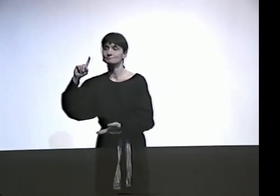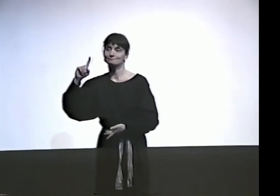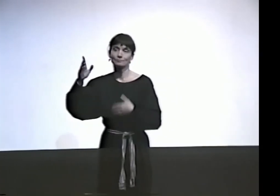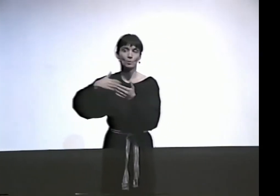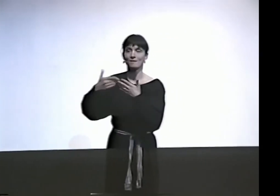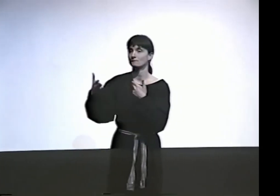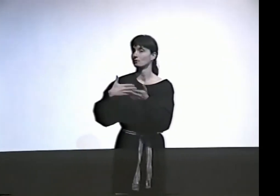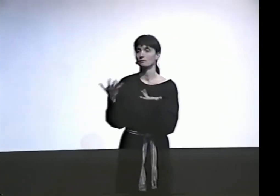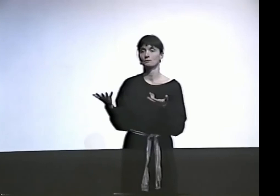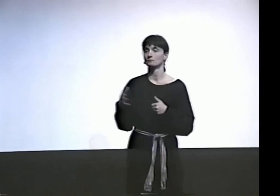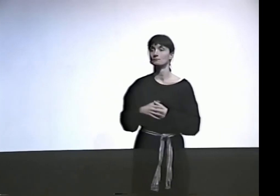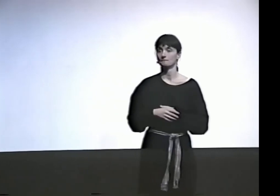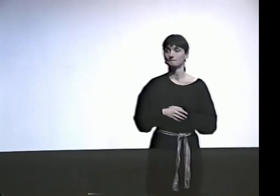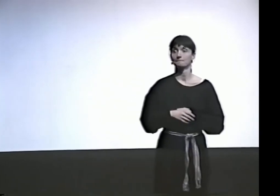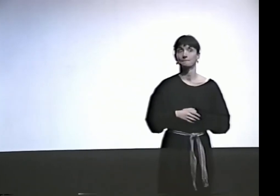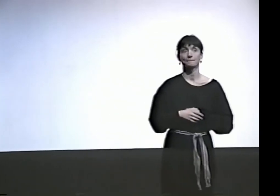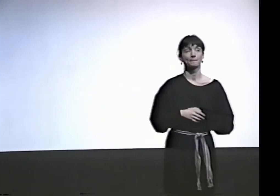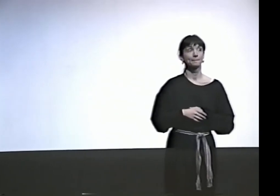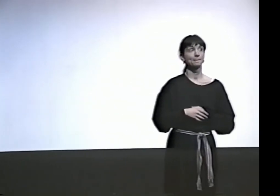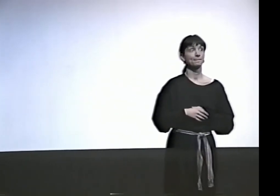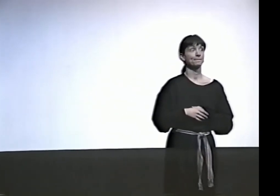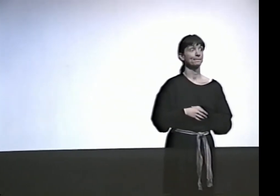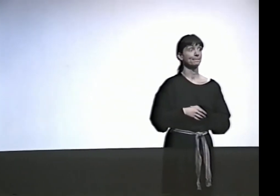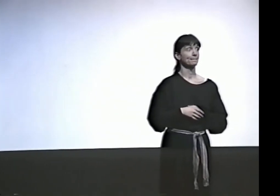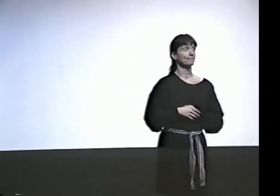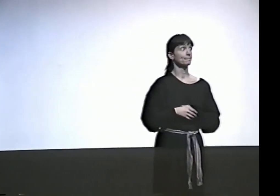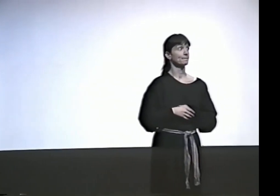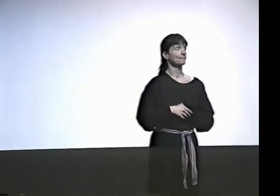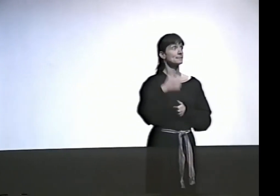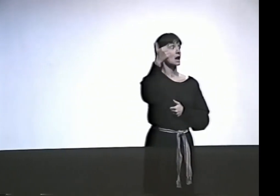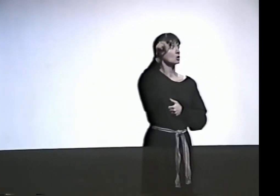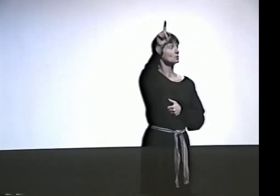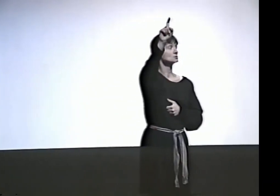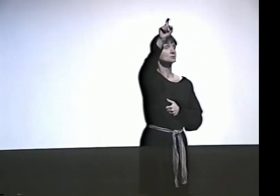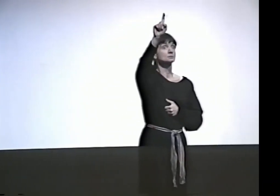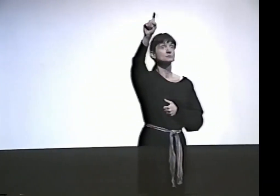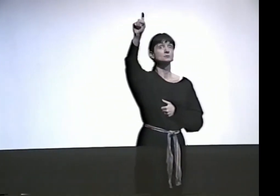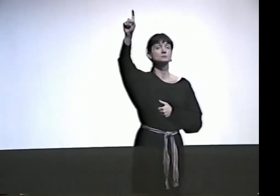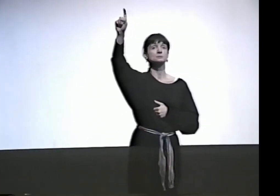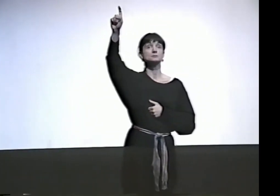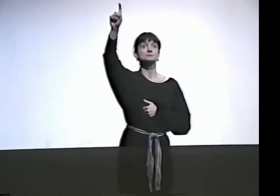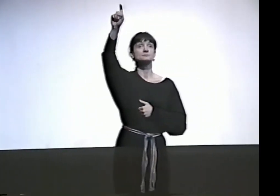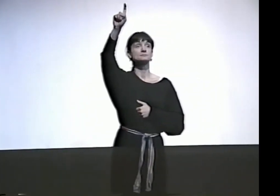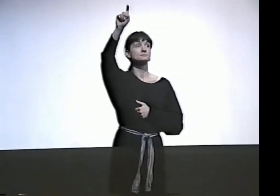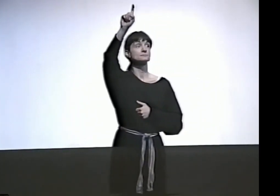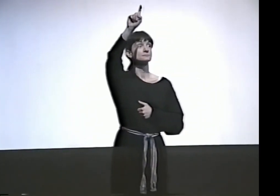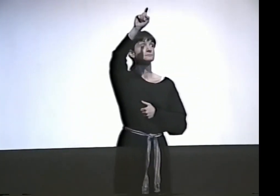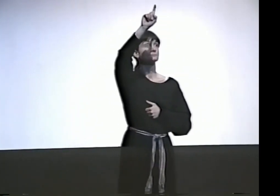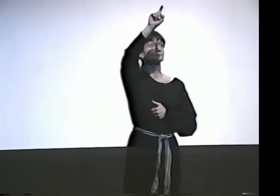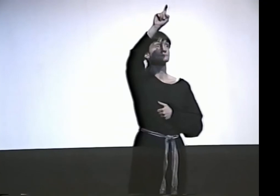WHETHER IT'S POETRY OR NOT. ANY OTHER QUESTIONS?